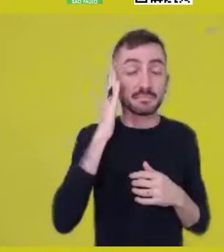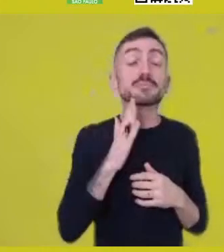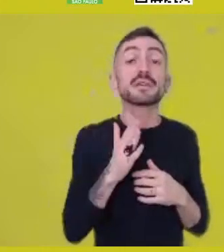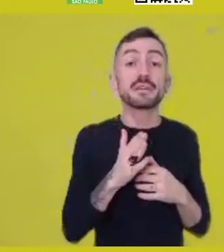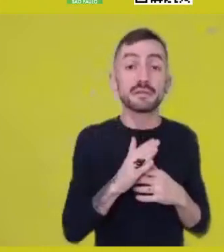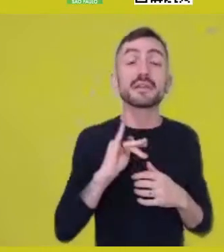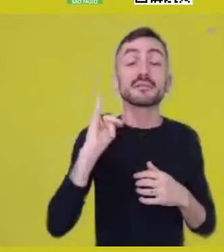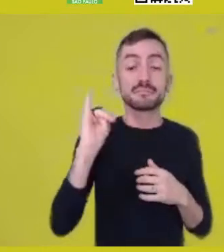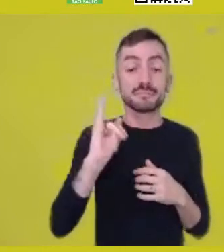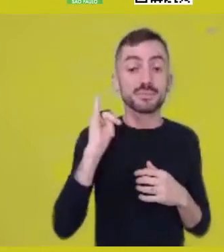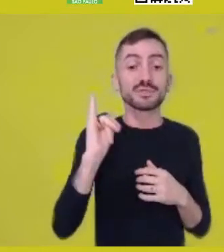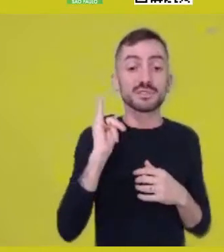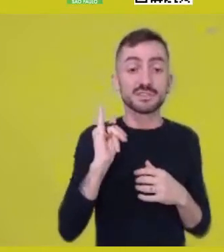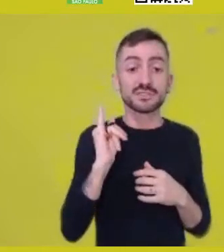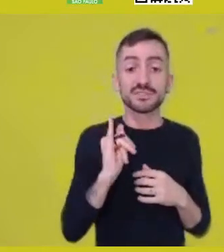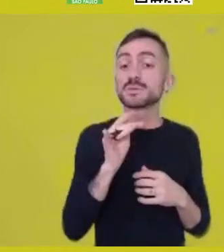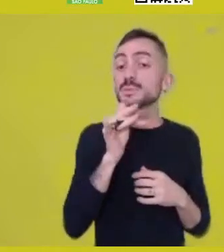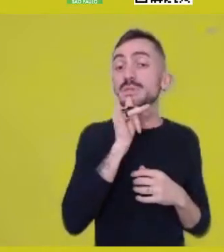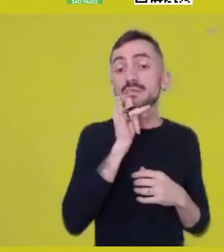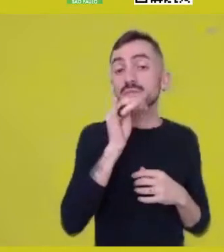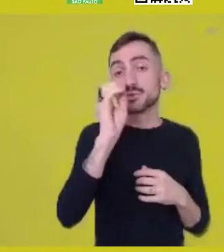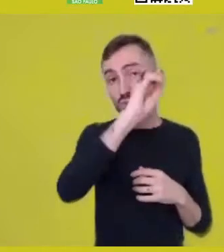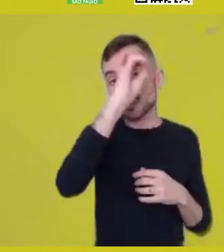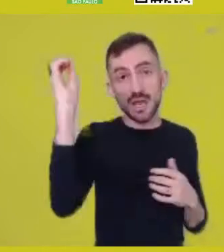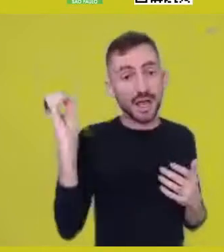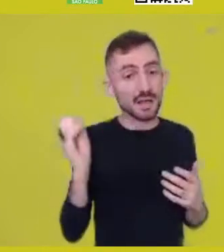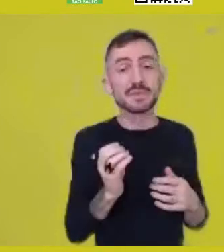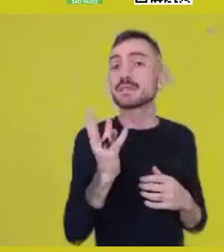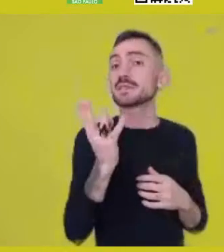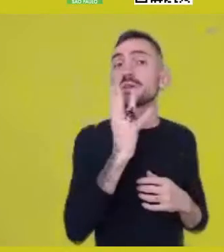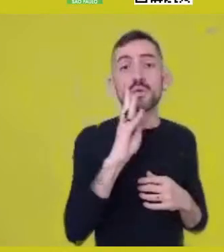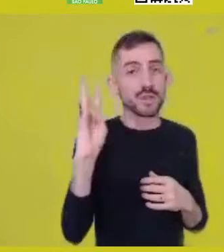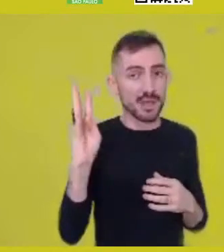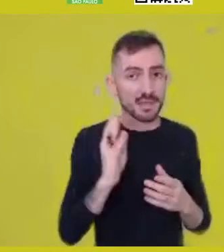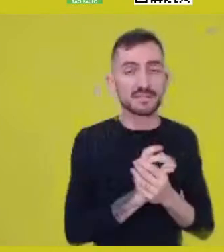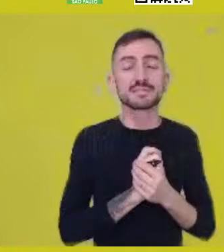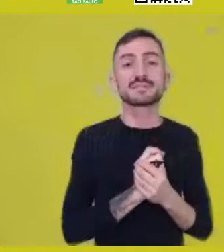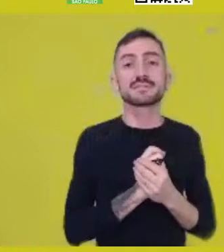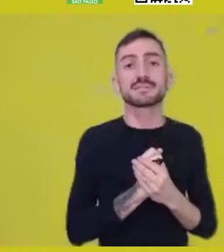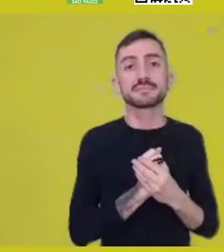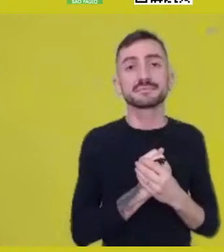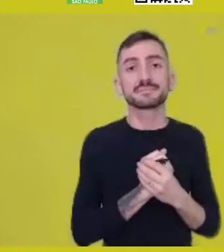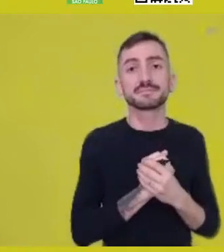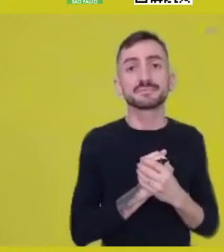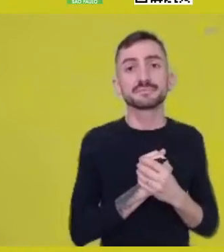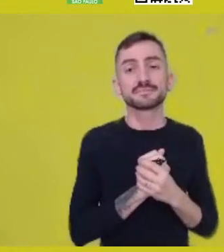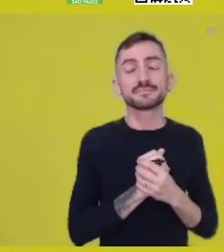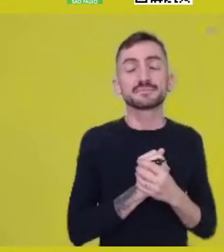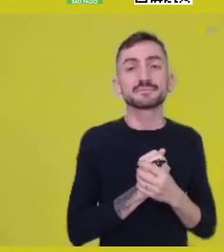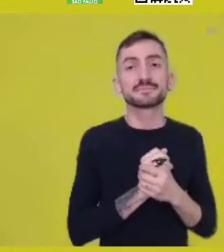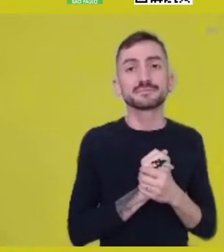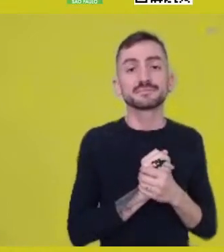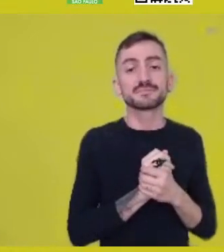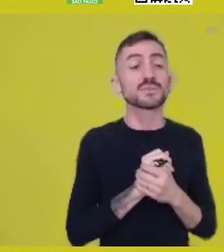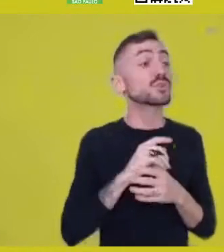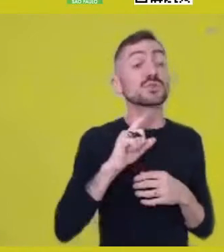of what we don’t grasp, what we don’t know. Not everything is within our grasp.